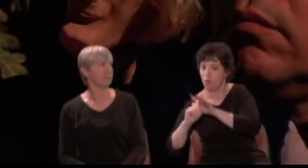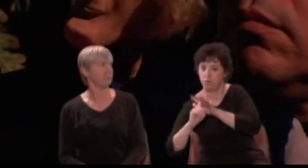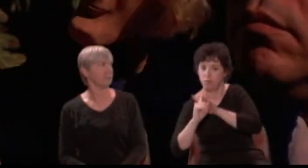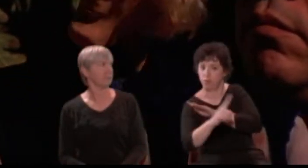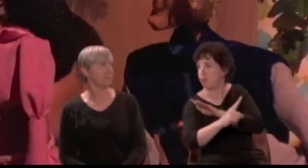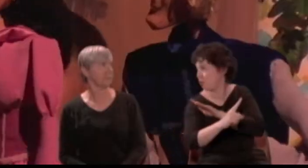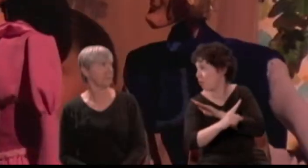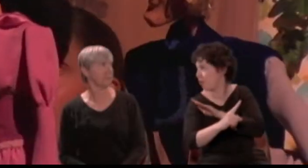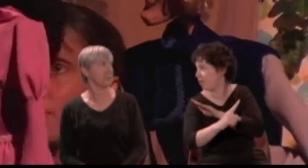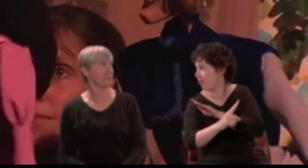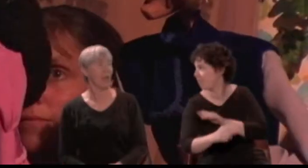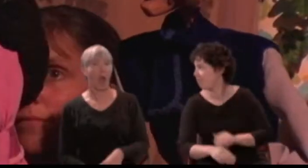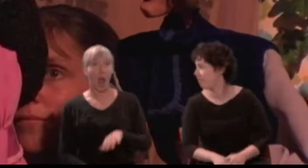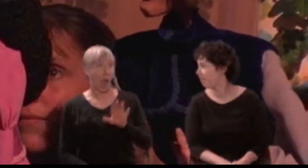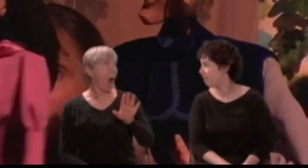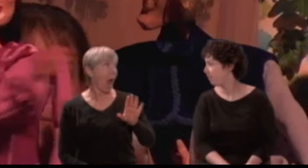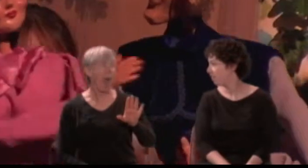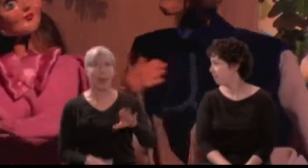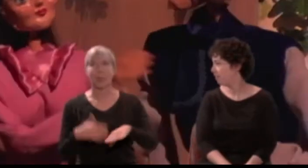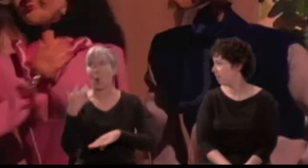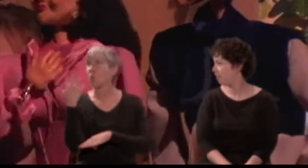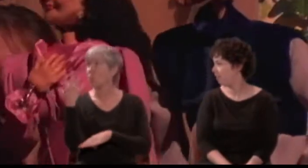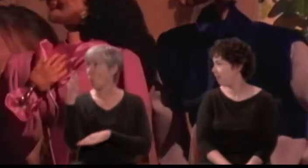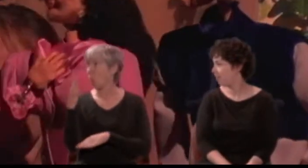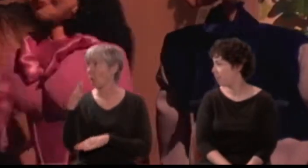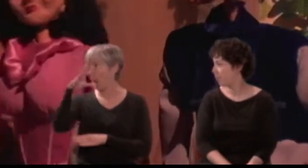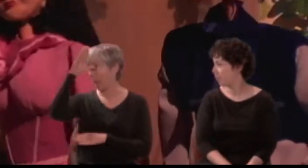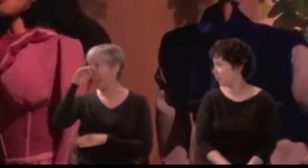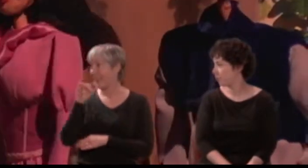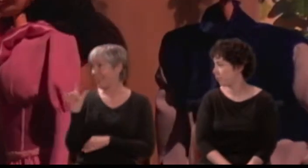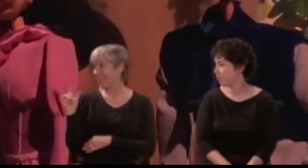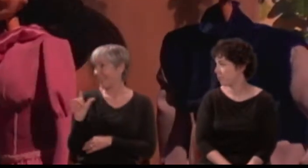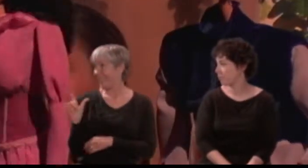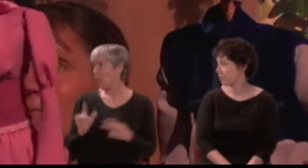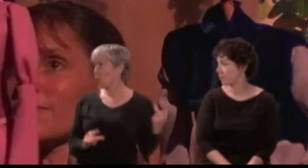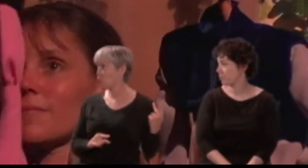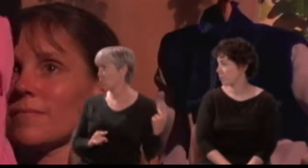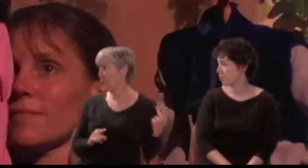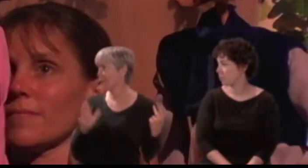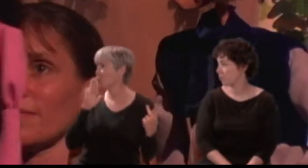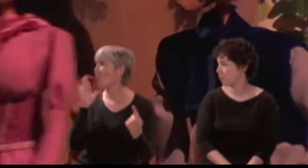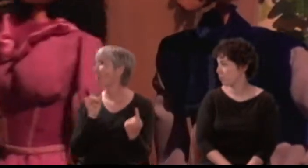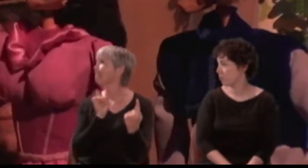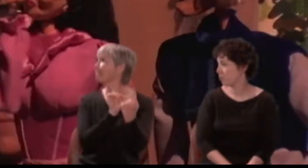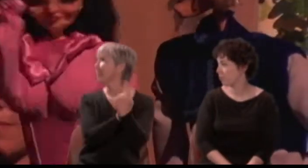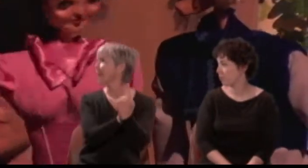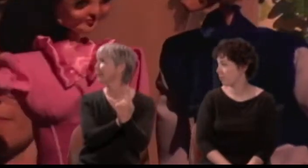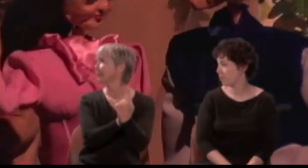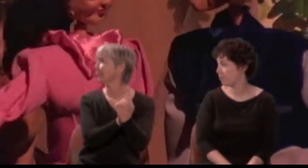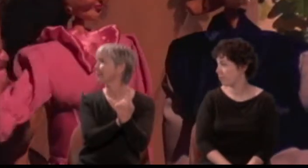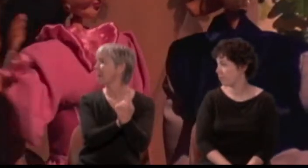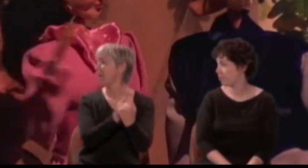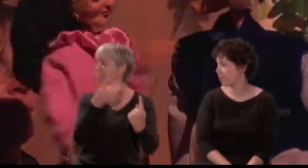Hermia: And in the wood Lysander and myself shall meet, and thence from Athens turn away our eyes,